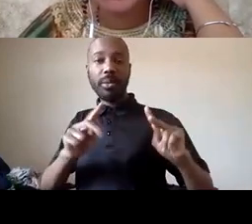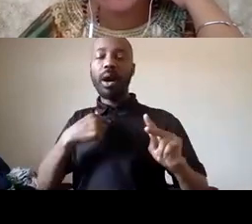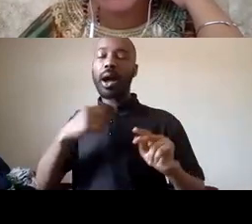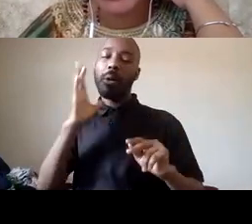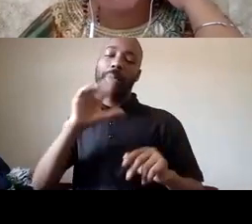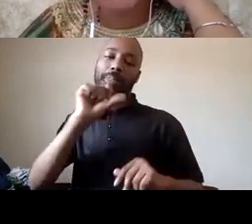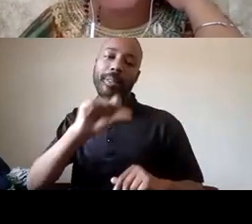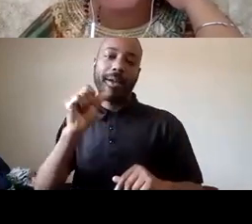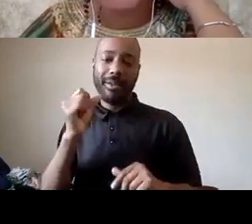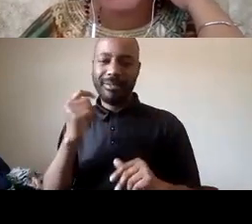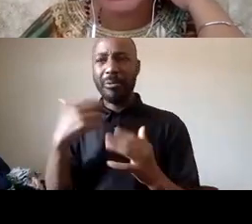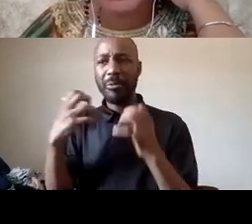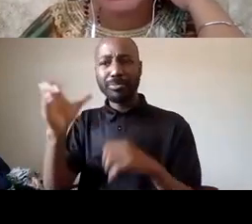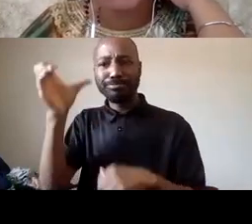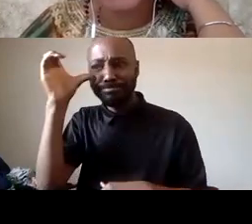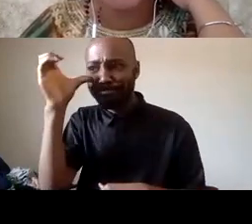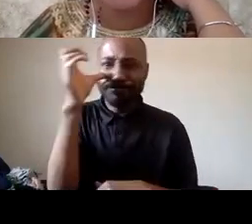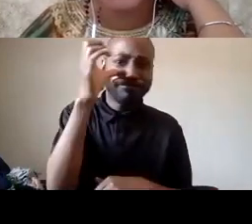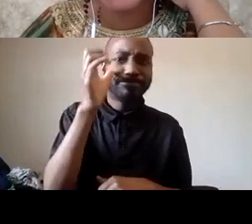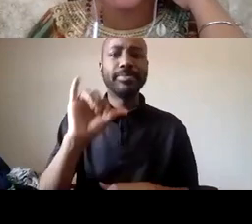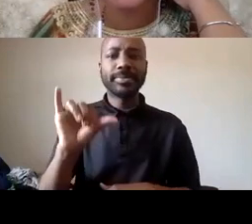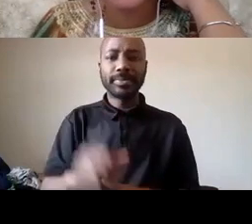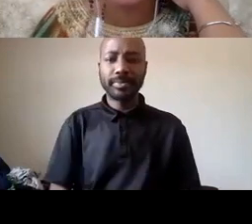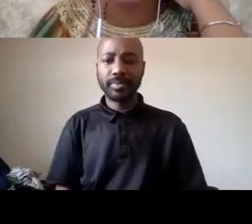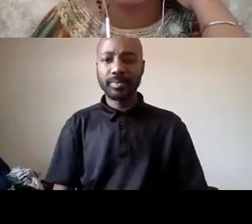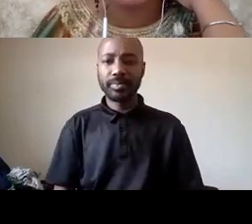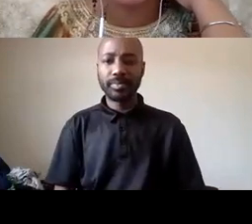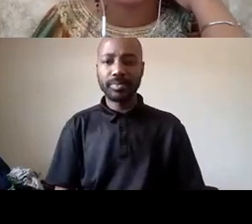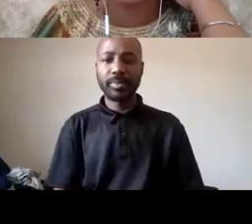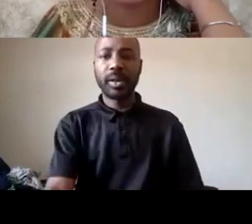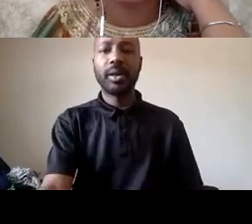host option let's see if we can bring other people on the screen that would be